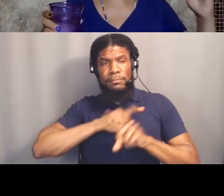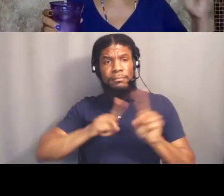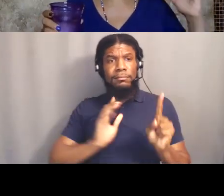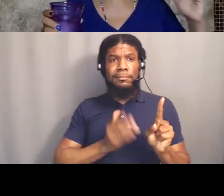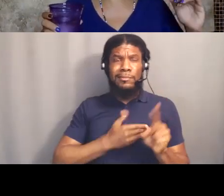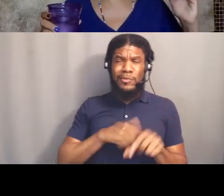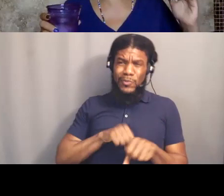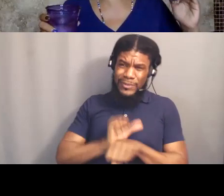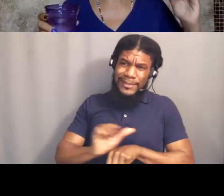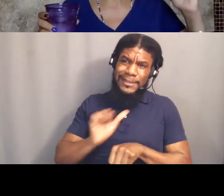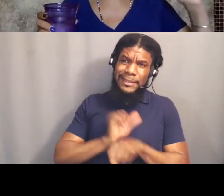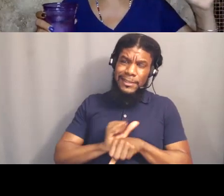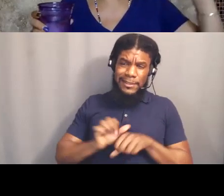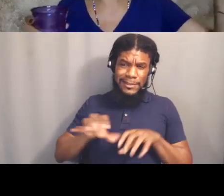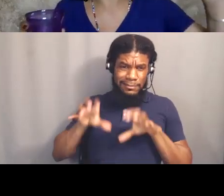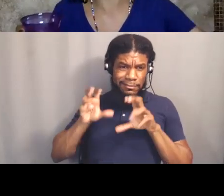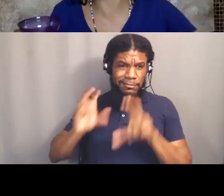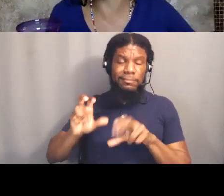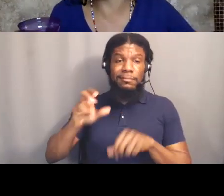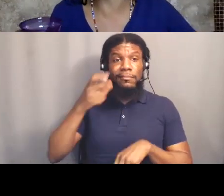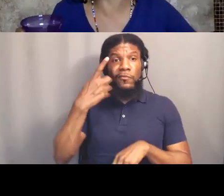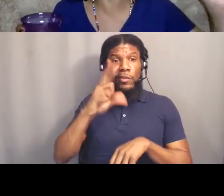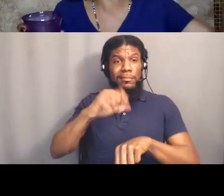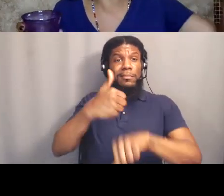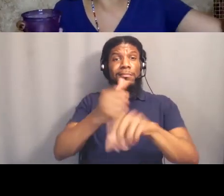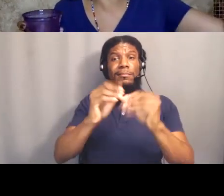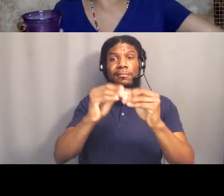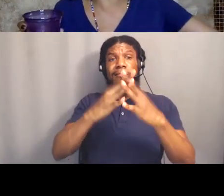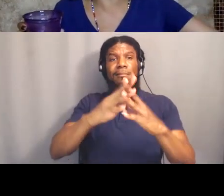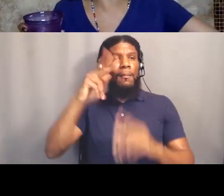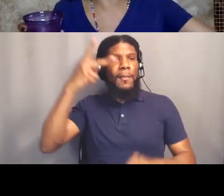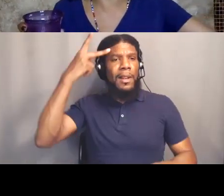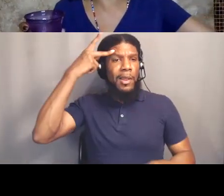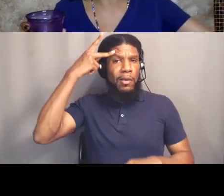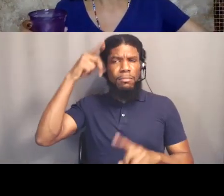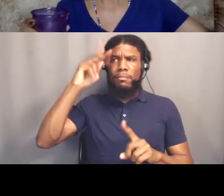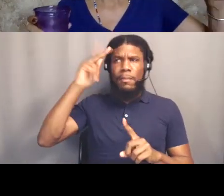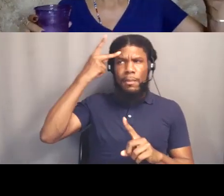by political we mean Black Power project, a Black Power project, right?